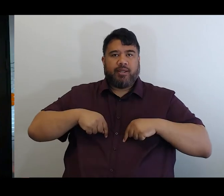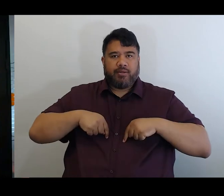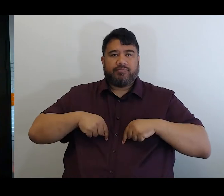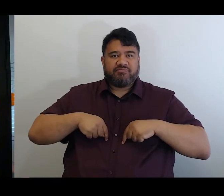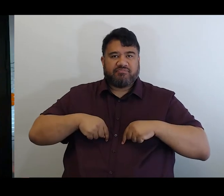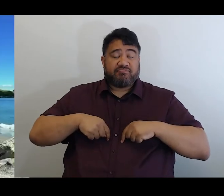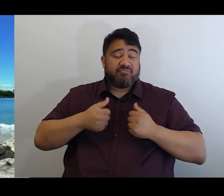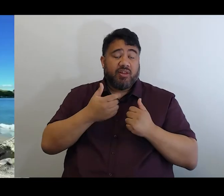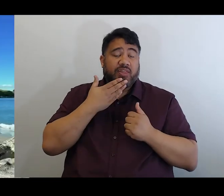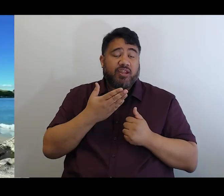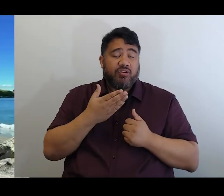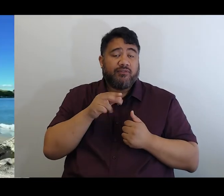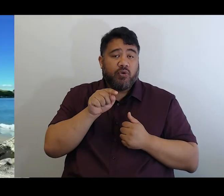Awesome. Thank you, Paula.